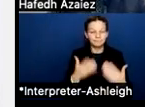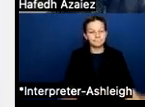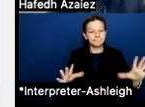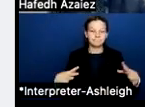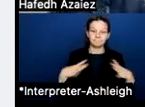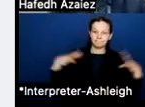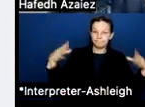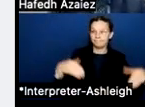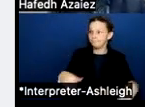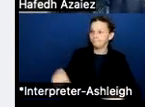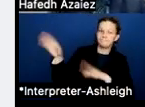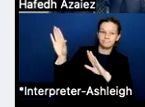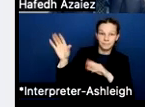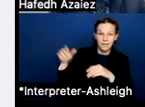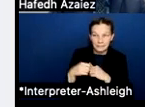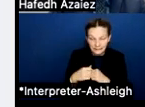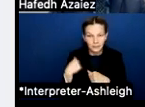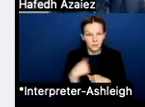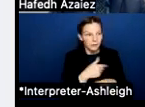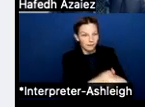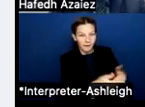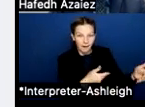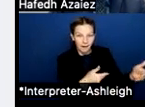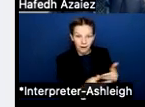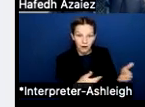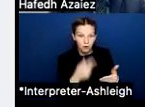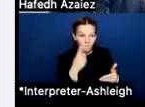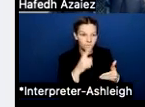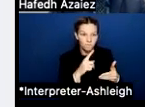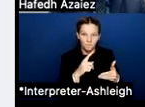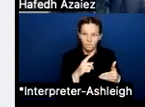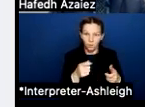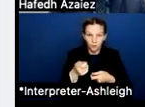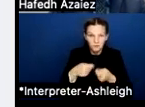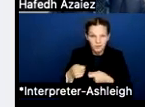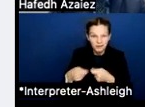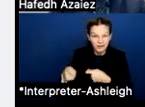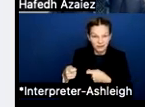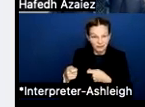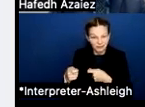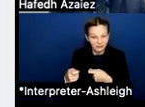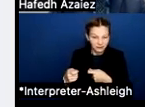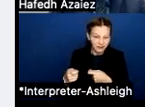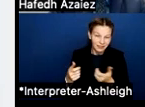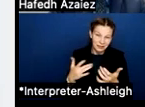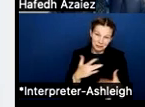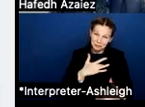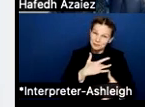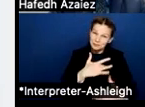who decide to retire and move on, the likelihood is we're more inclined to hire new teachers